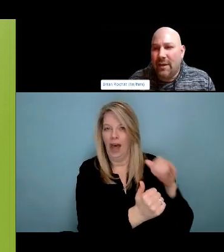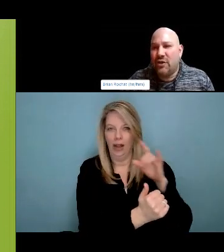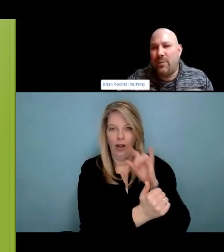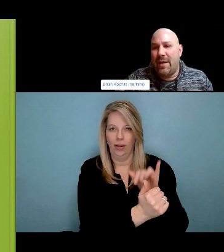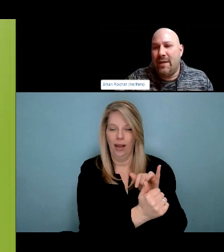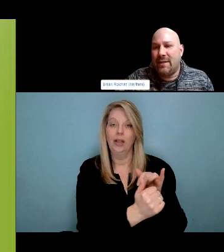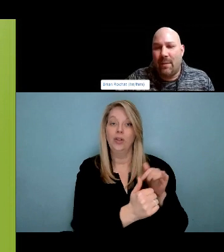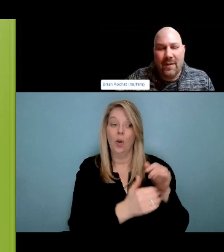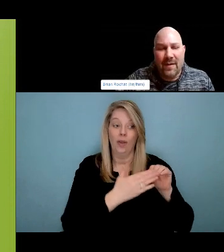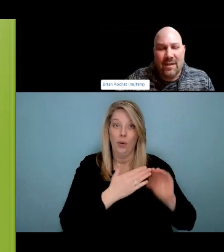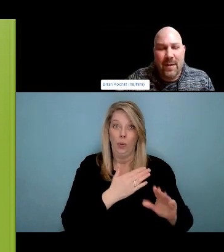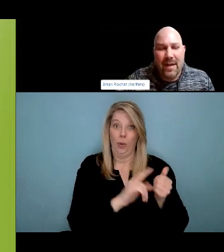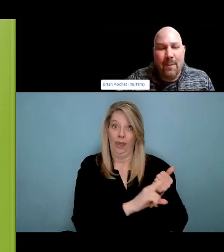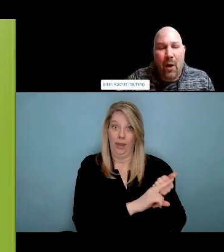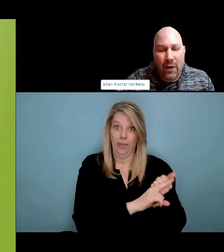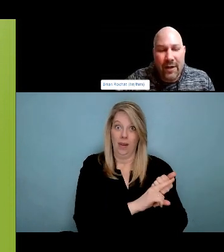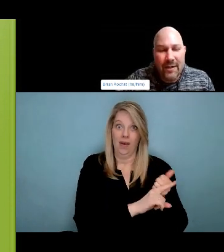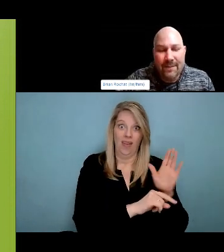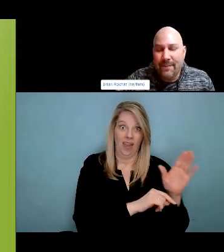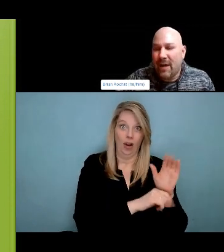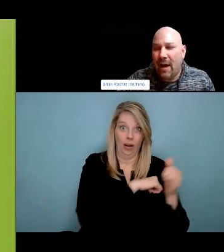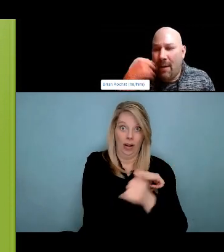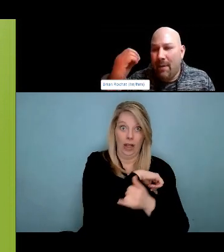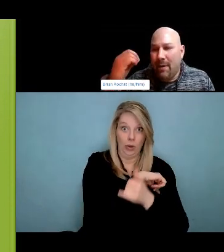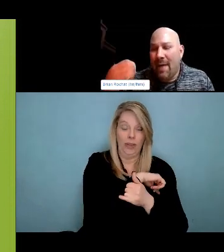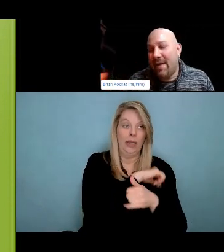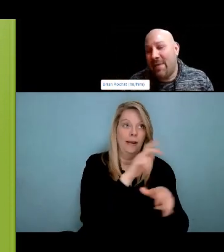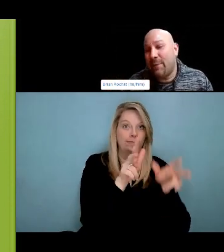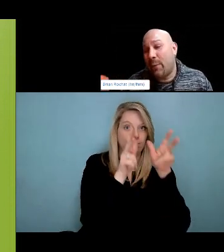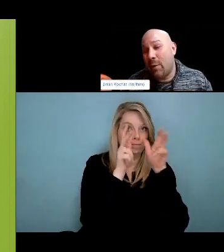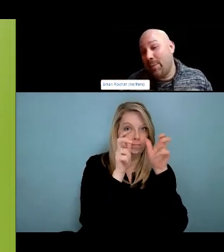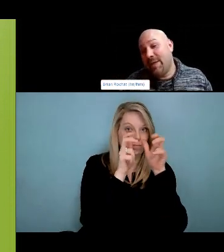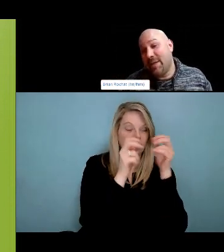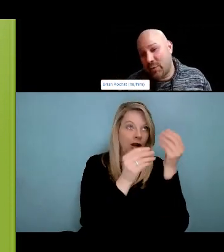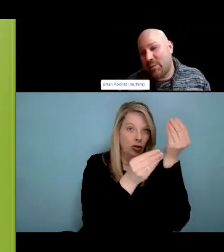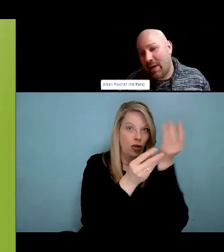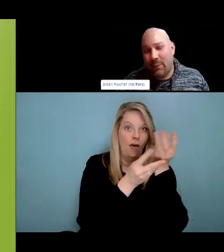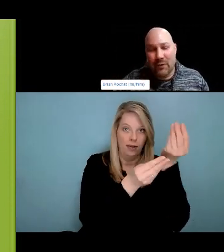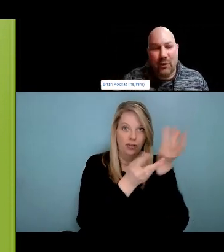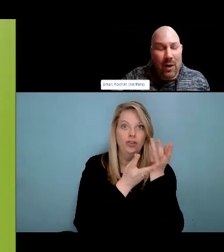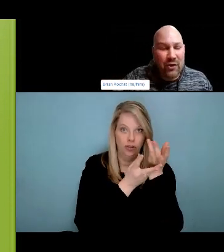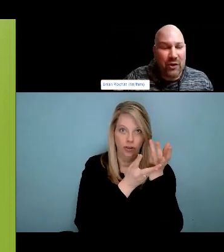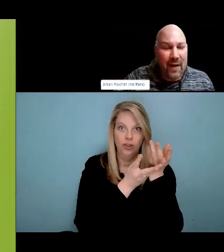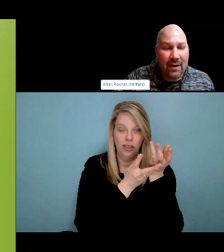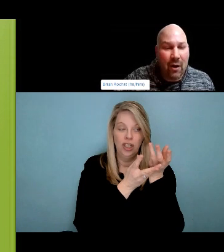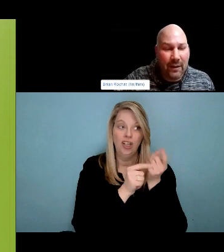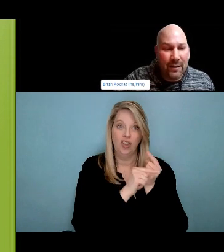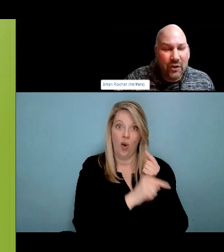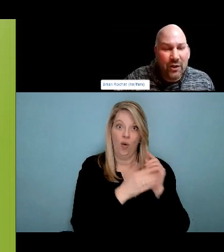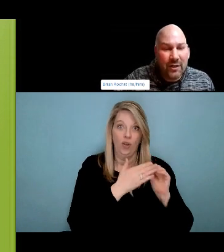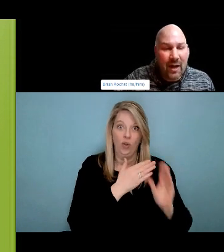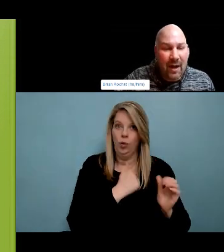about in harm reduction is that it is evidence-informed and and even we think of evidence it's it's